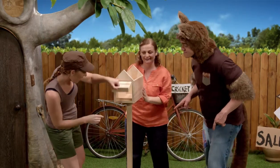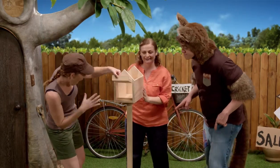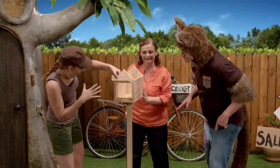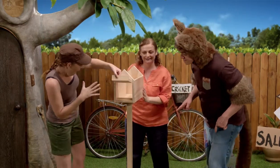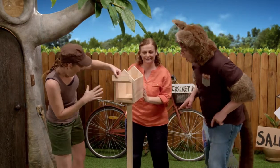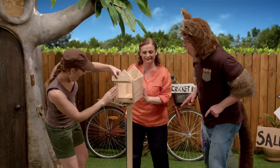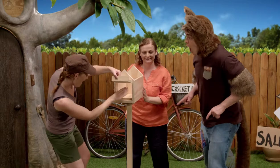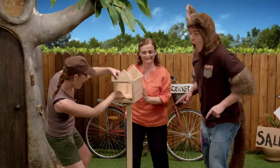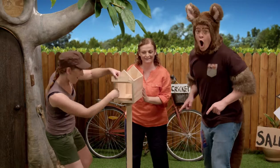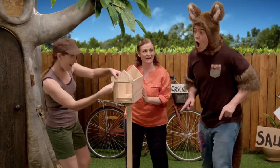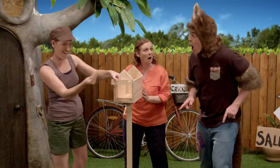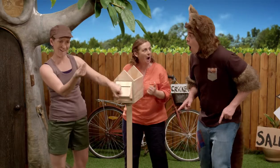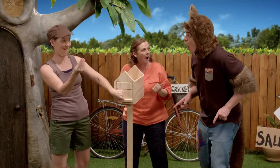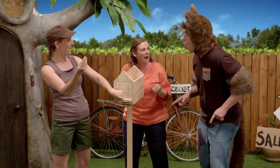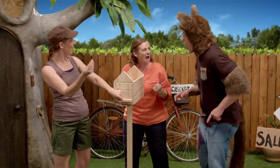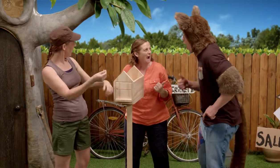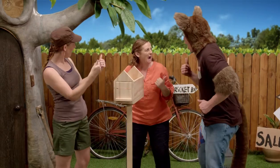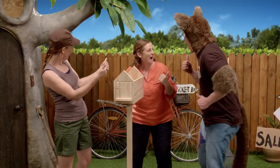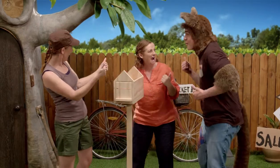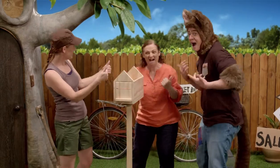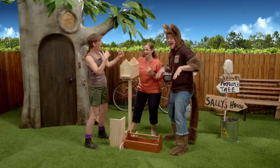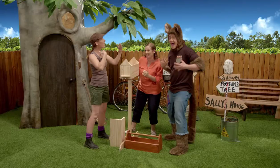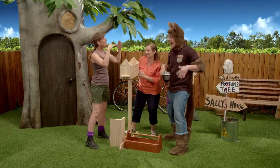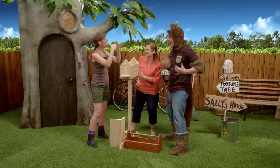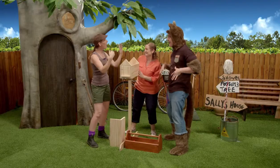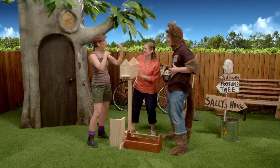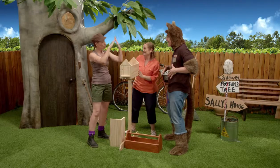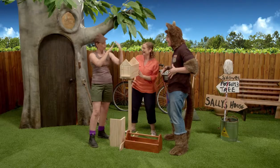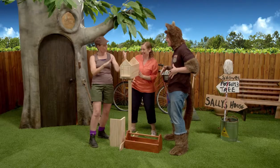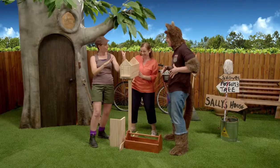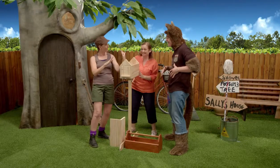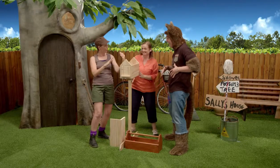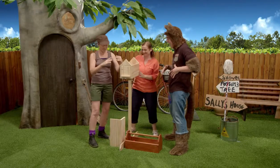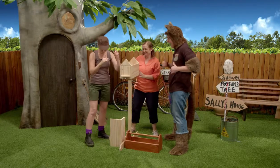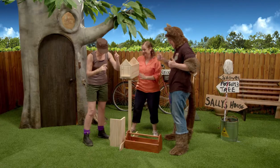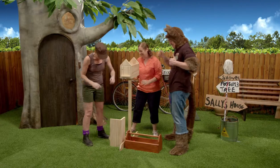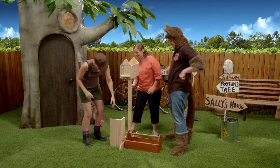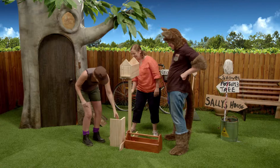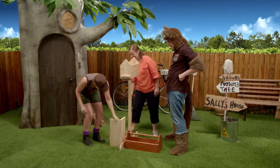and get your letter. Wow! We've also got a roof to put on it.